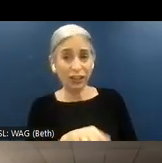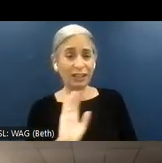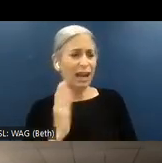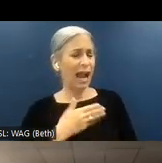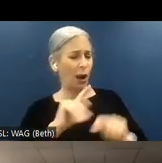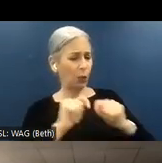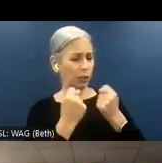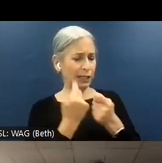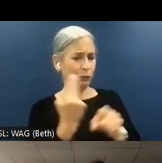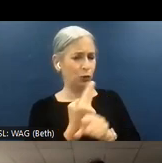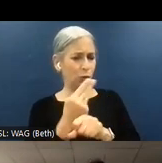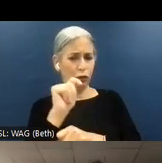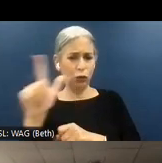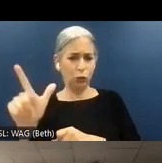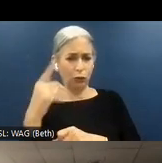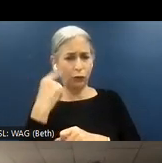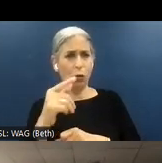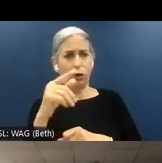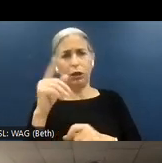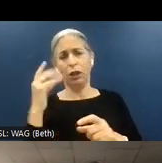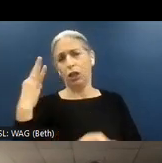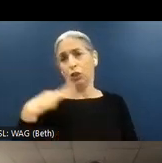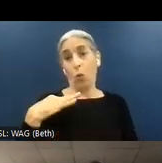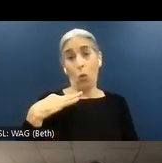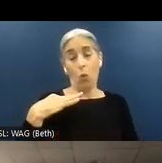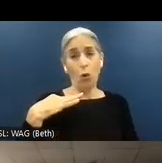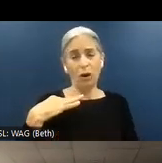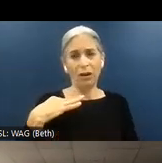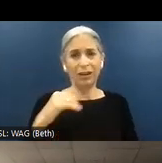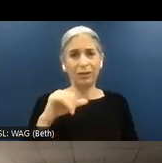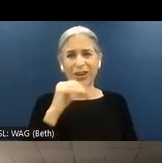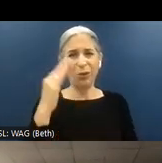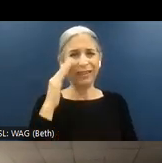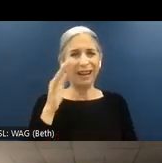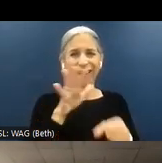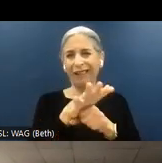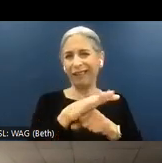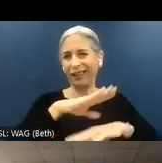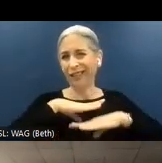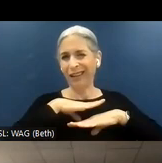tools to provide an accessibility score, but we know that is not complete. What advice